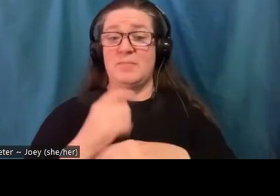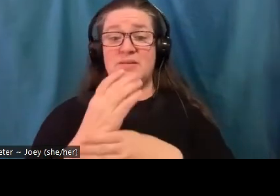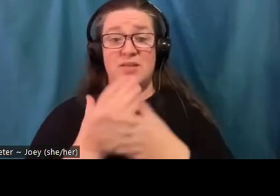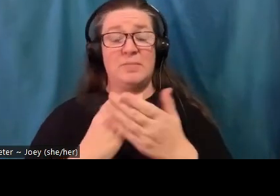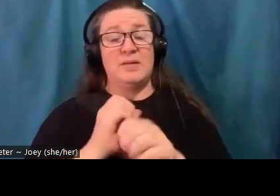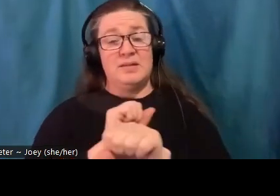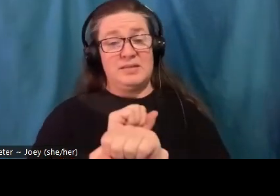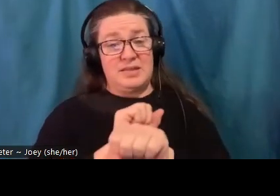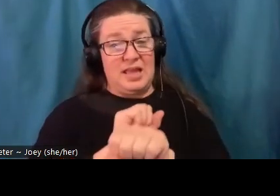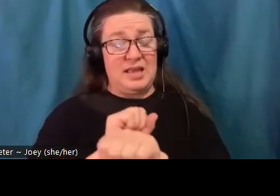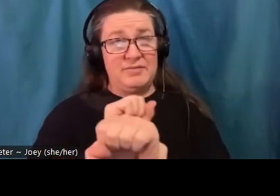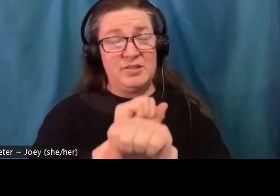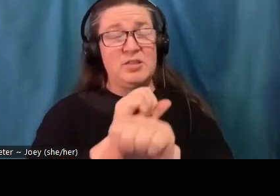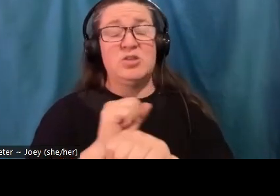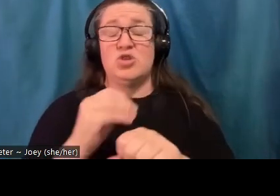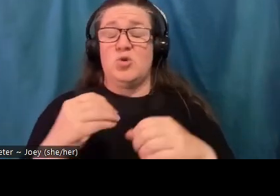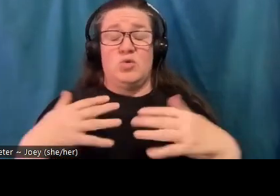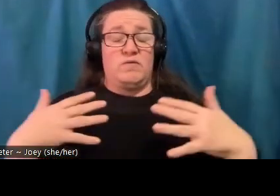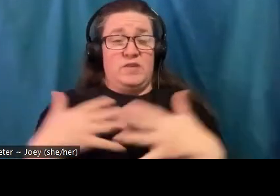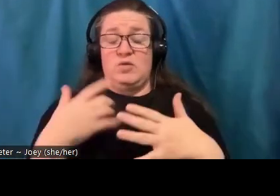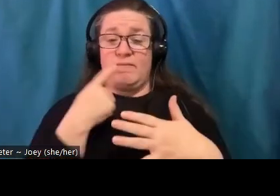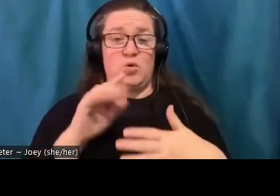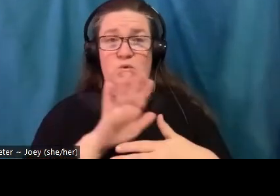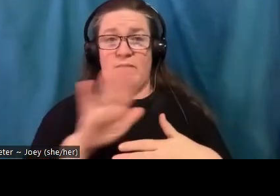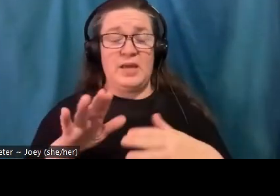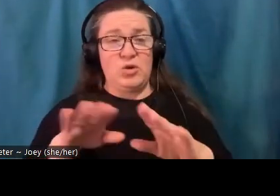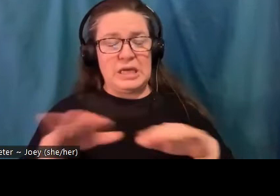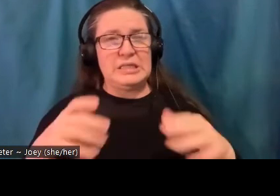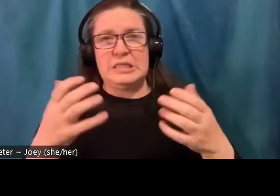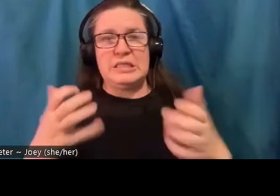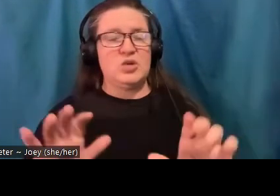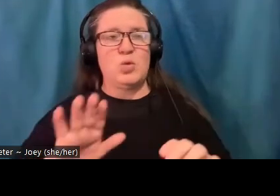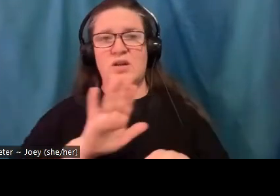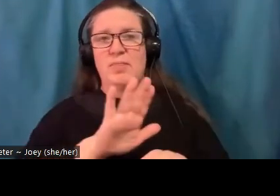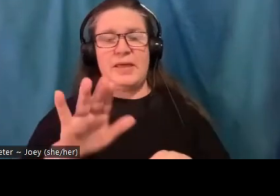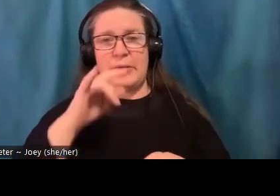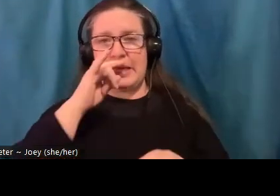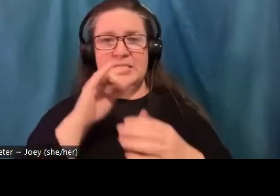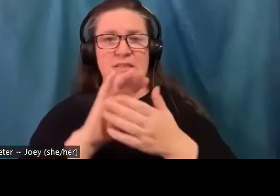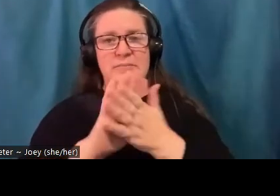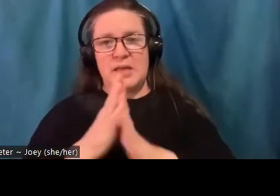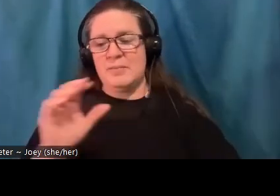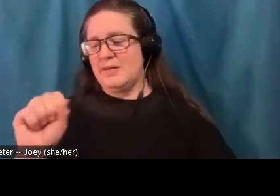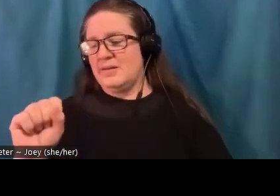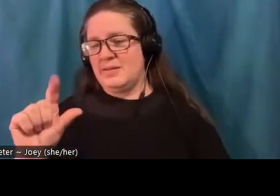kids, and they didn't want their kids to be slaves, they committed suicide, they killed their kids also because of fear